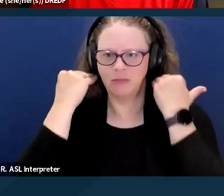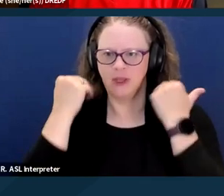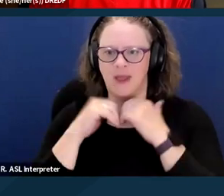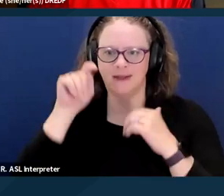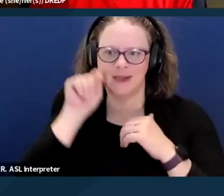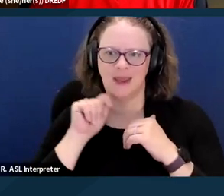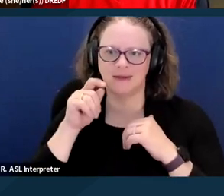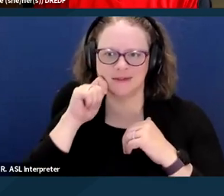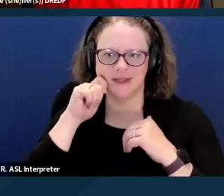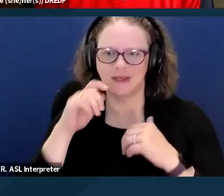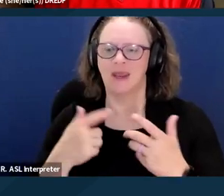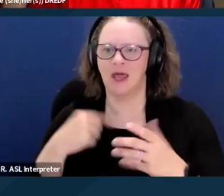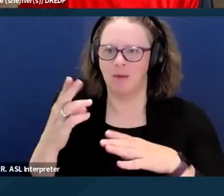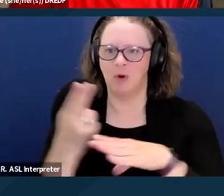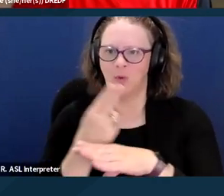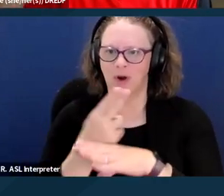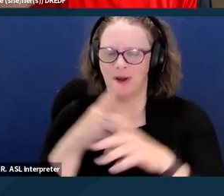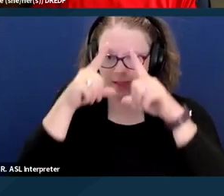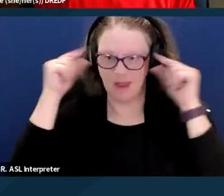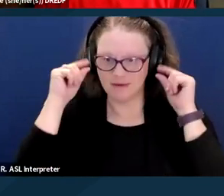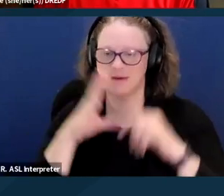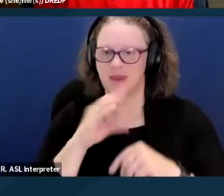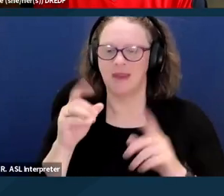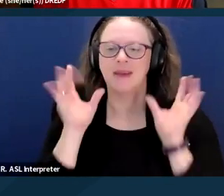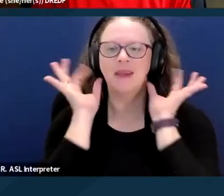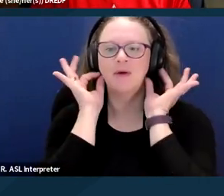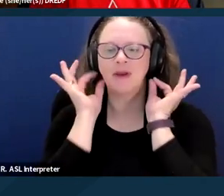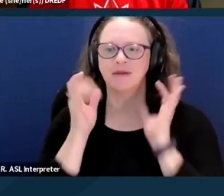I'm wearing glasses and earrings. I have a blurred background,